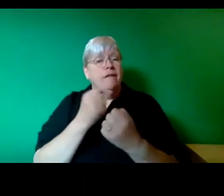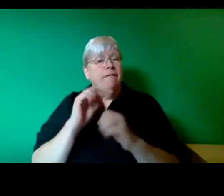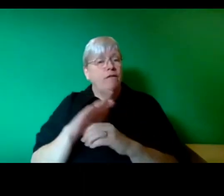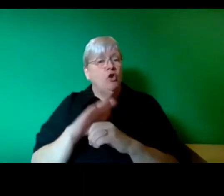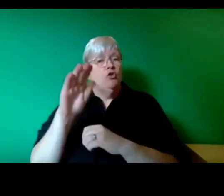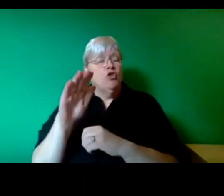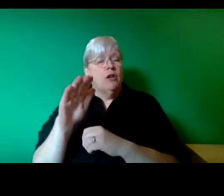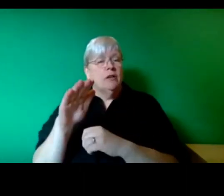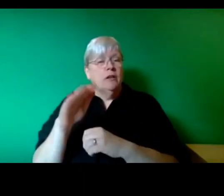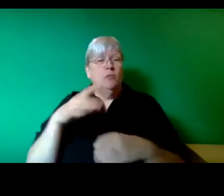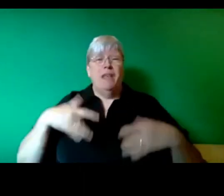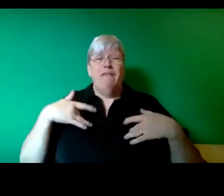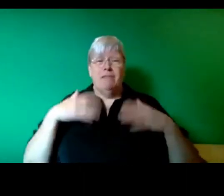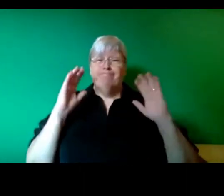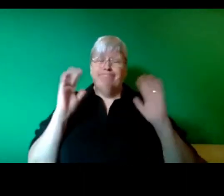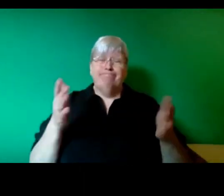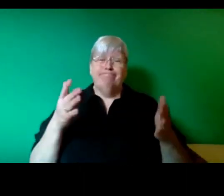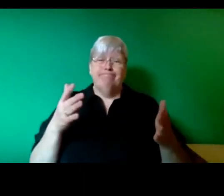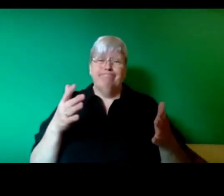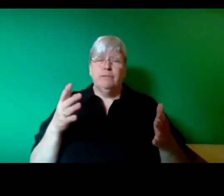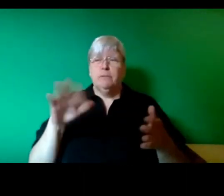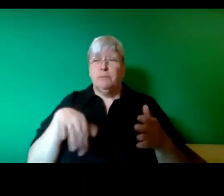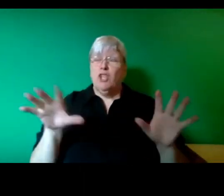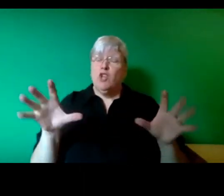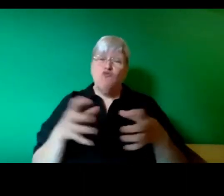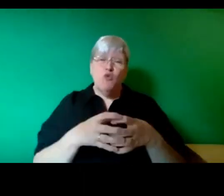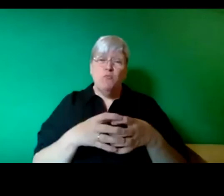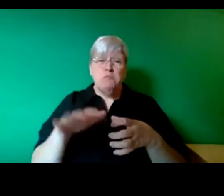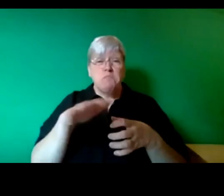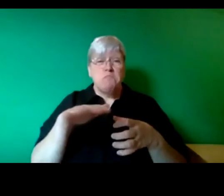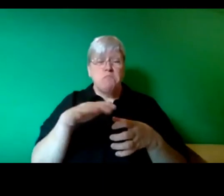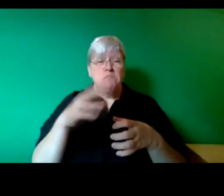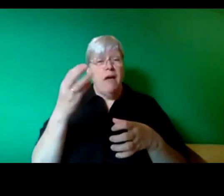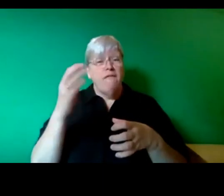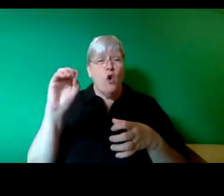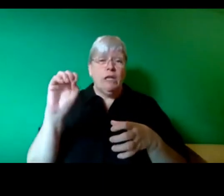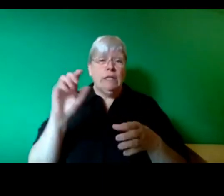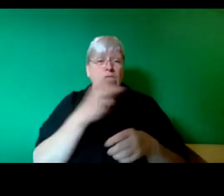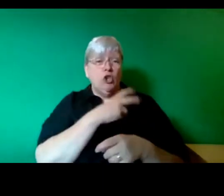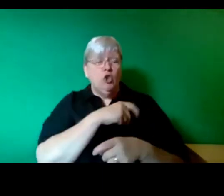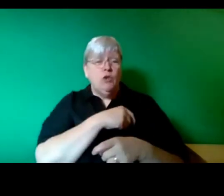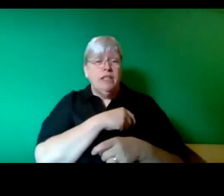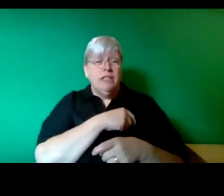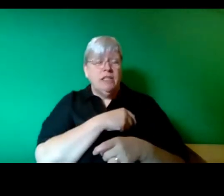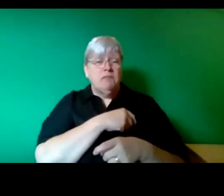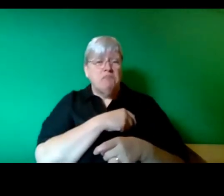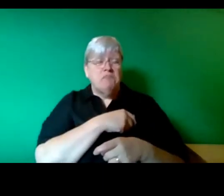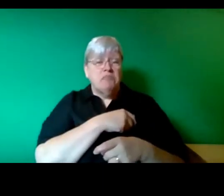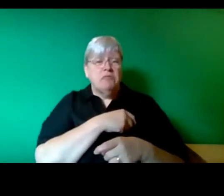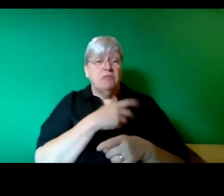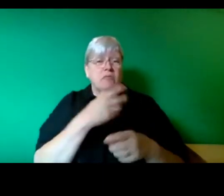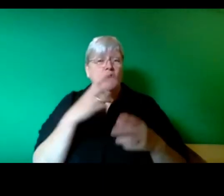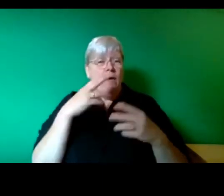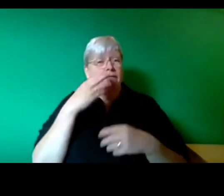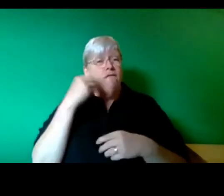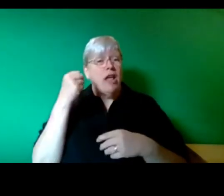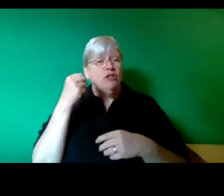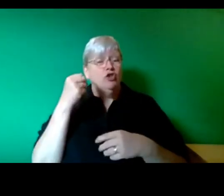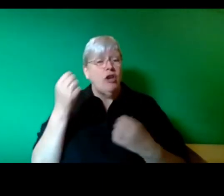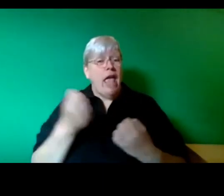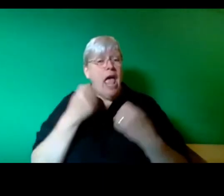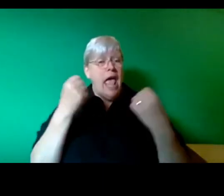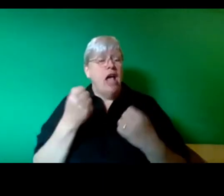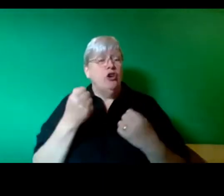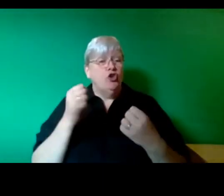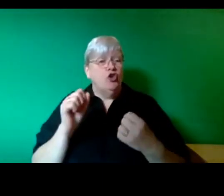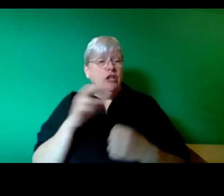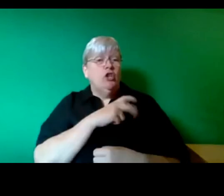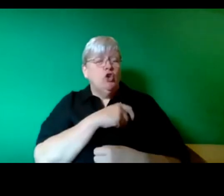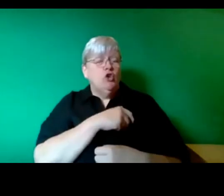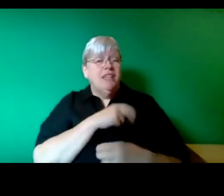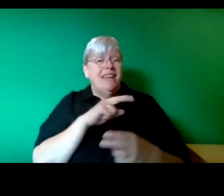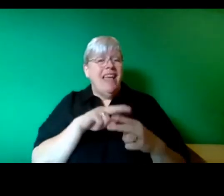up to 40,anchored by FNME, the French energy unions affiliated to CGT, Public Services